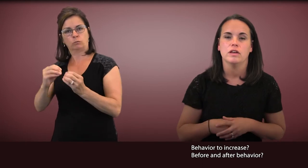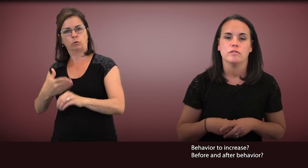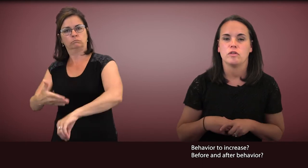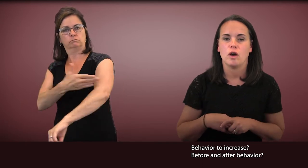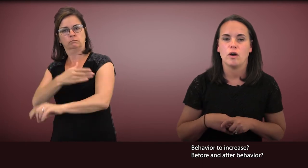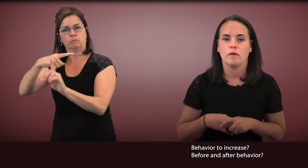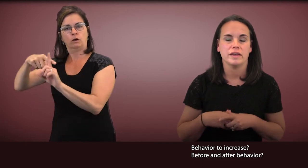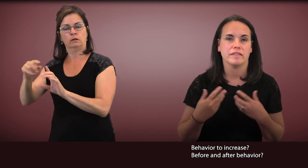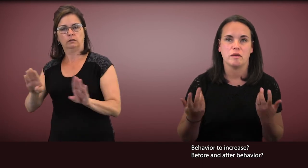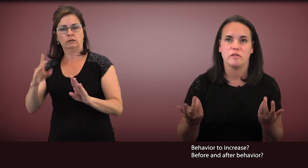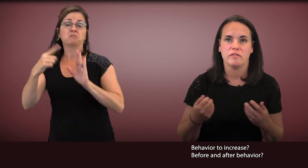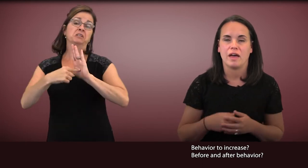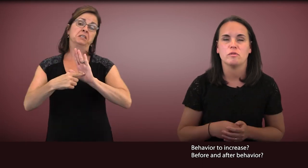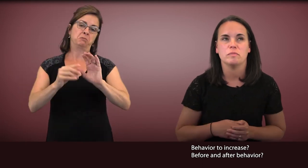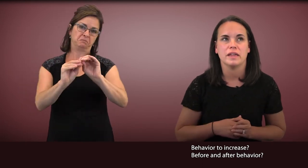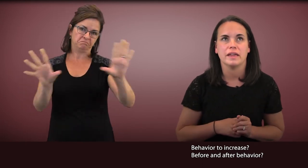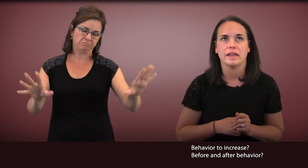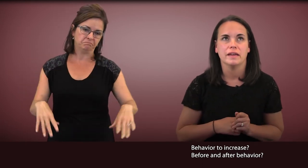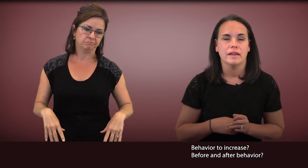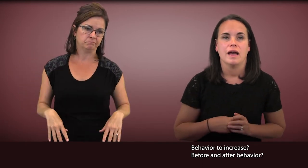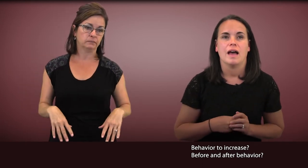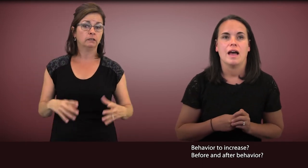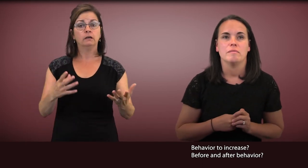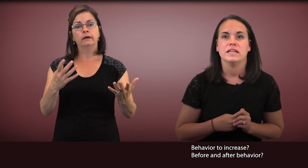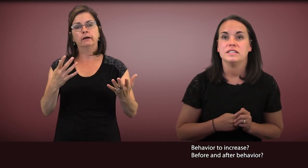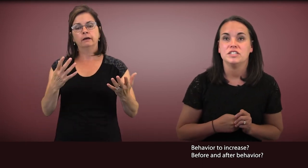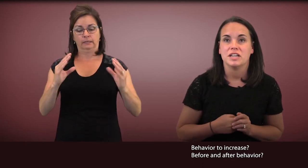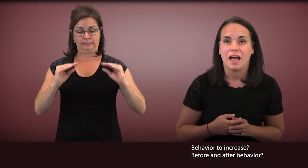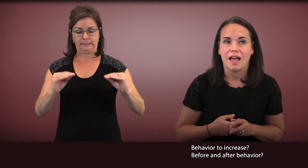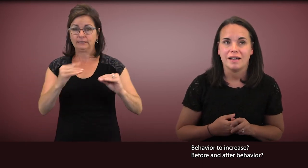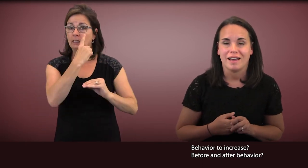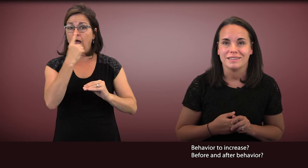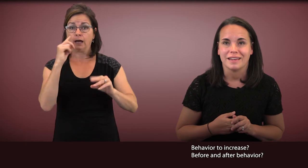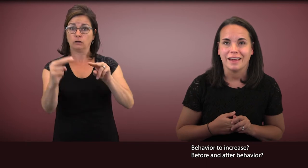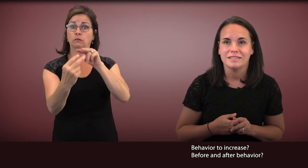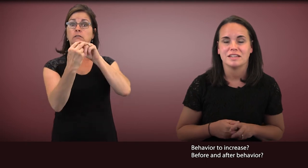An example that would be, in teaching eye contact.